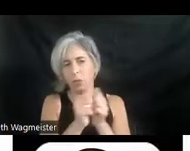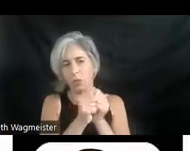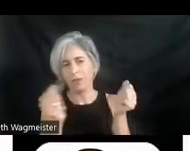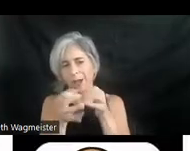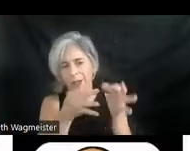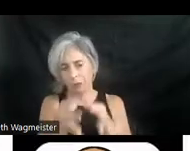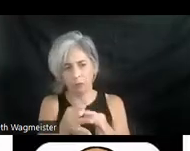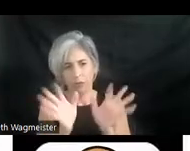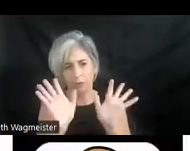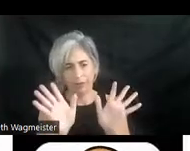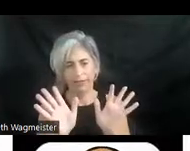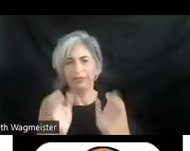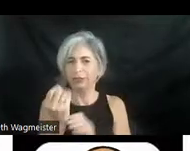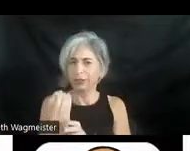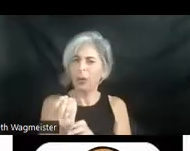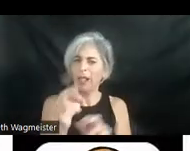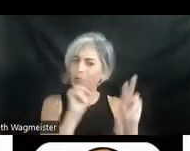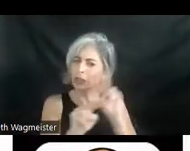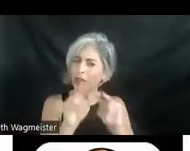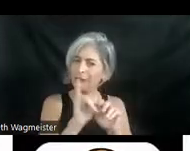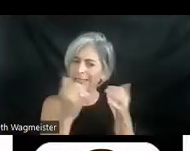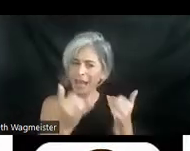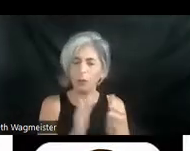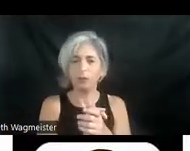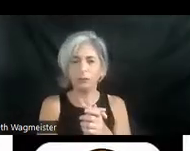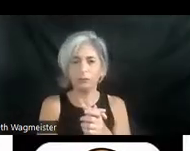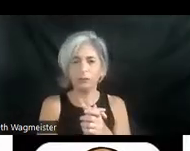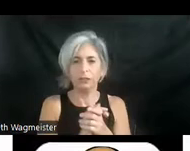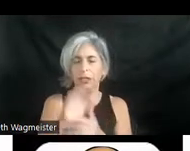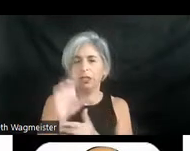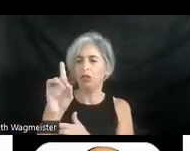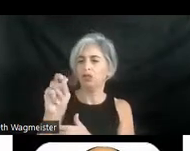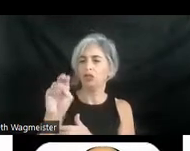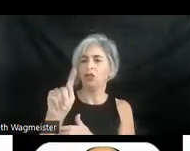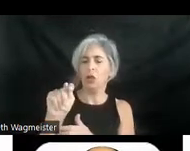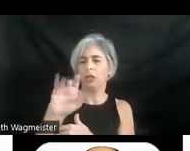So let's take a look here. Here you go. Donut Jack. They basically create